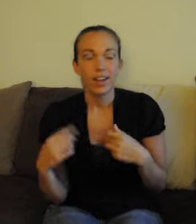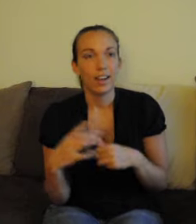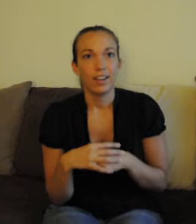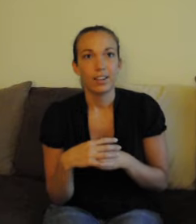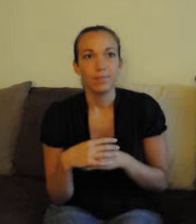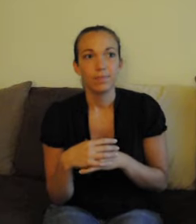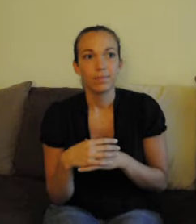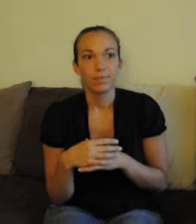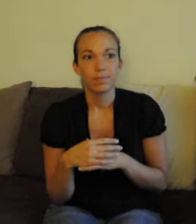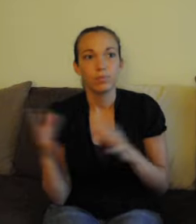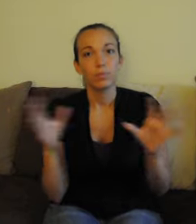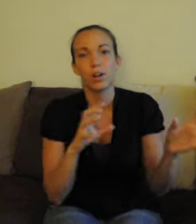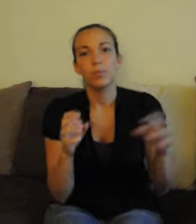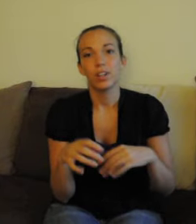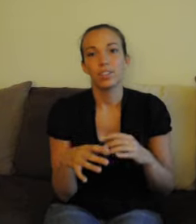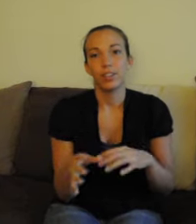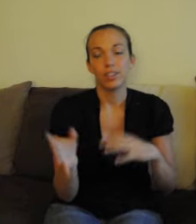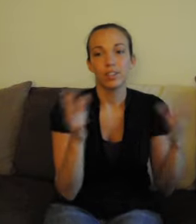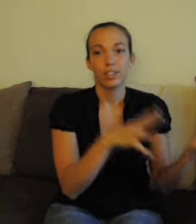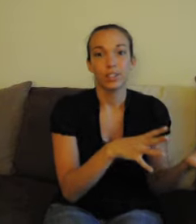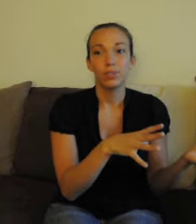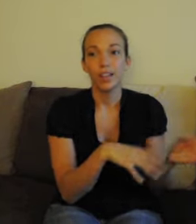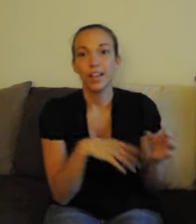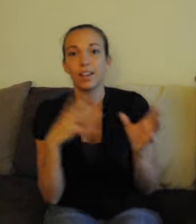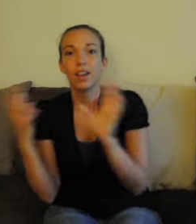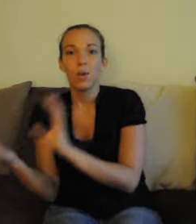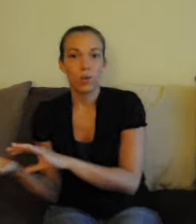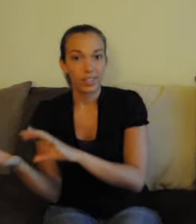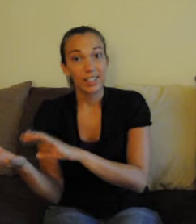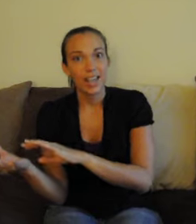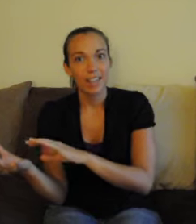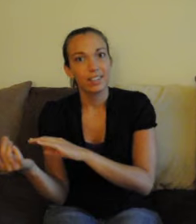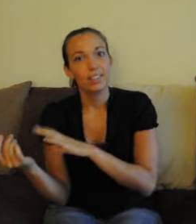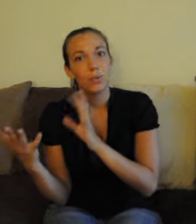Or more so using the new sign or the slang sign